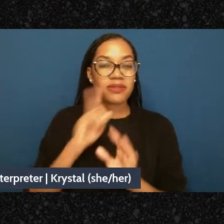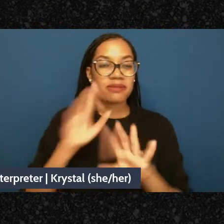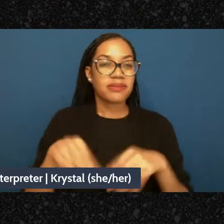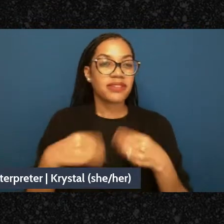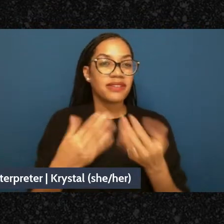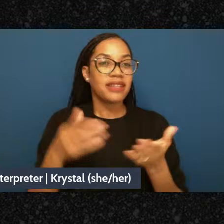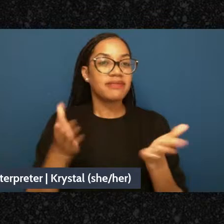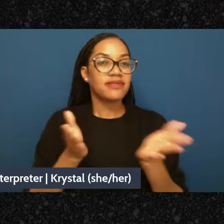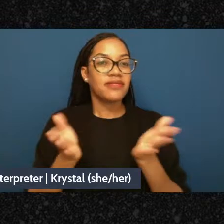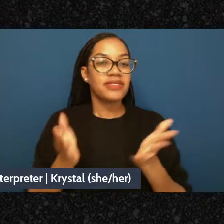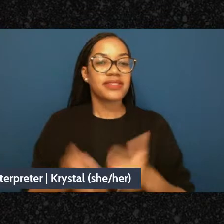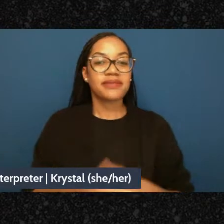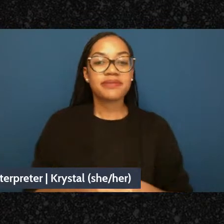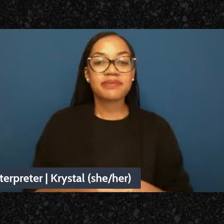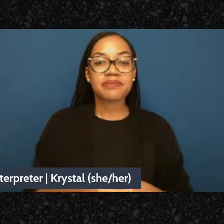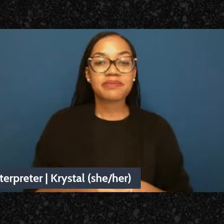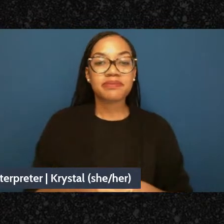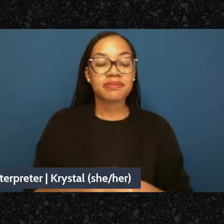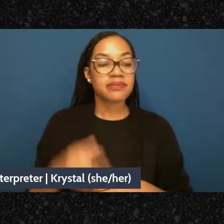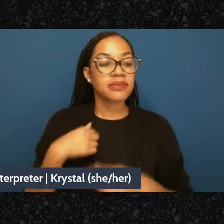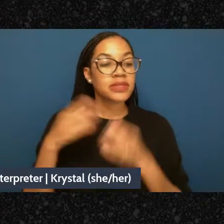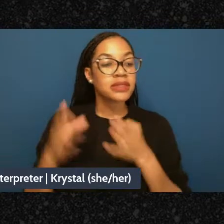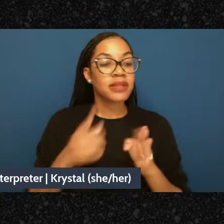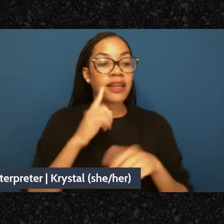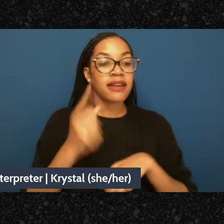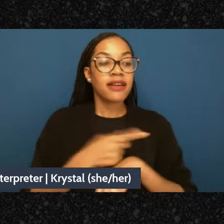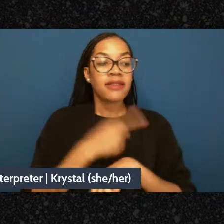We're planning for tonight's workshop to take place for two hours,